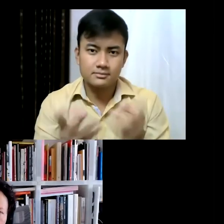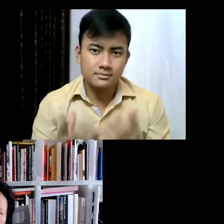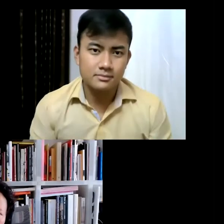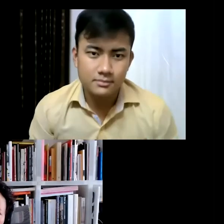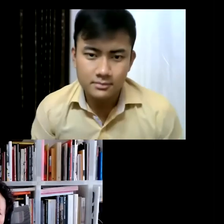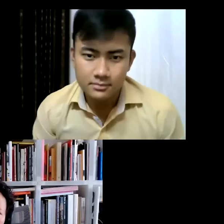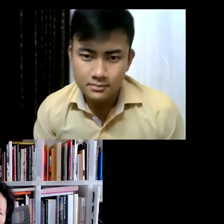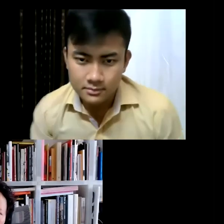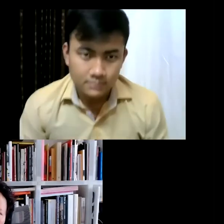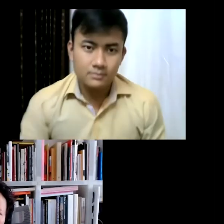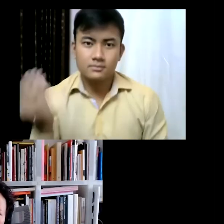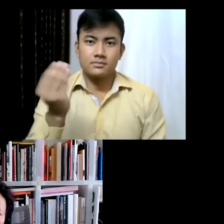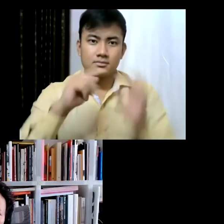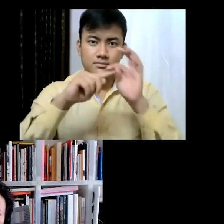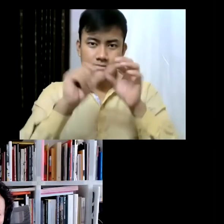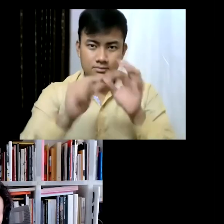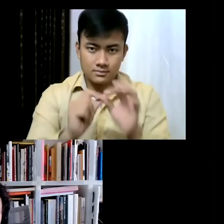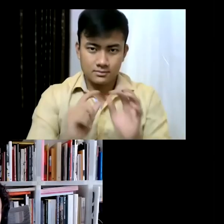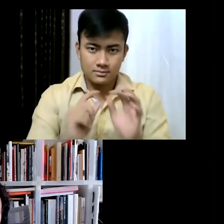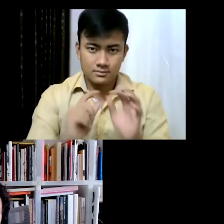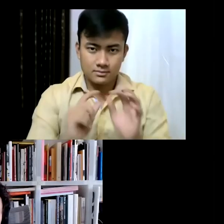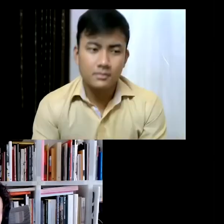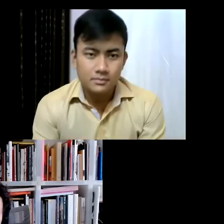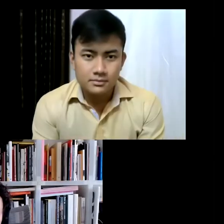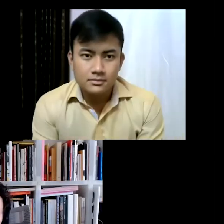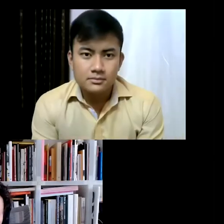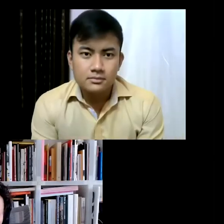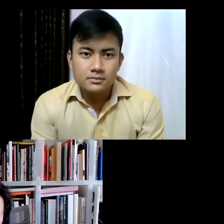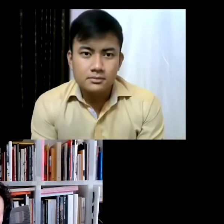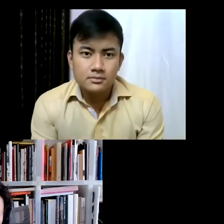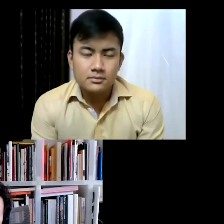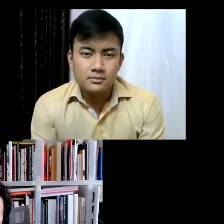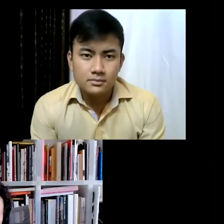them which have been sent in earlier and come on to our chat. So this comes from